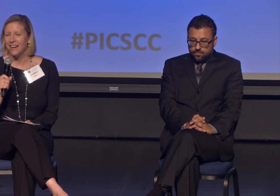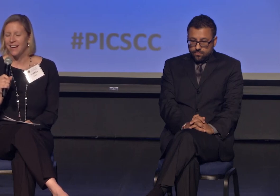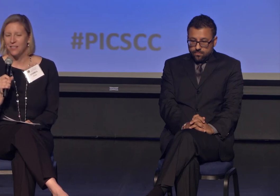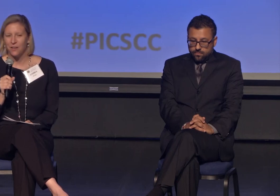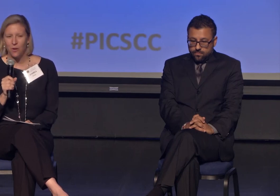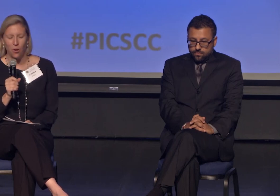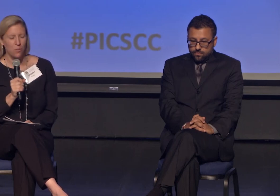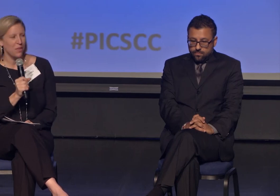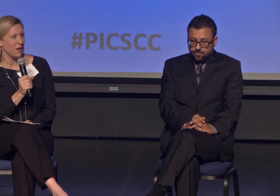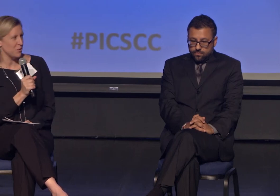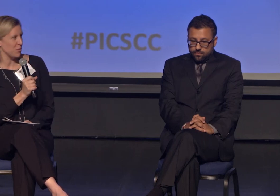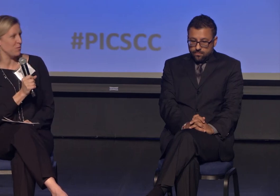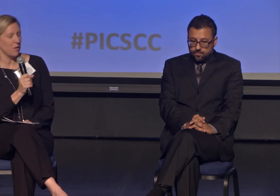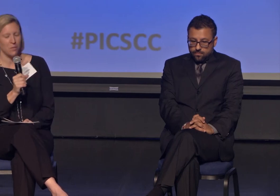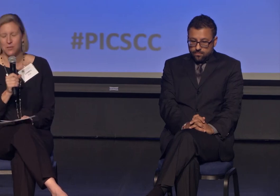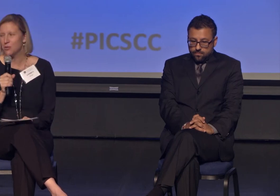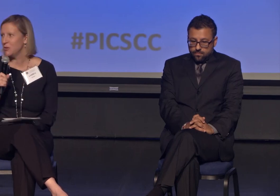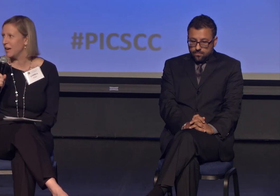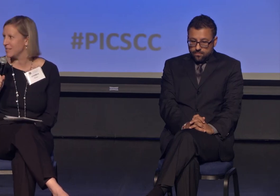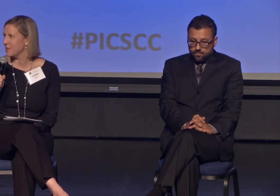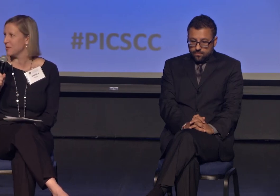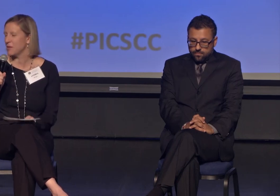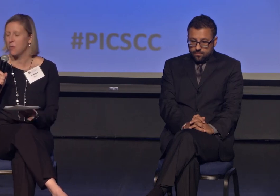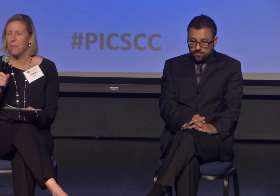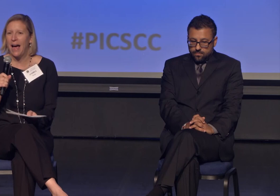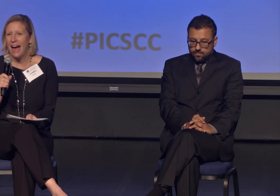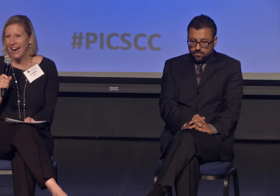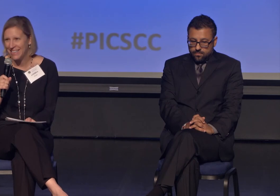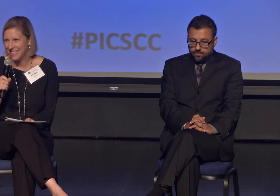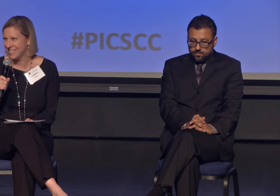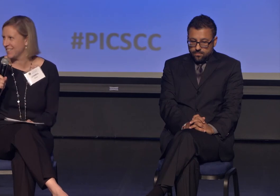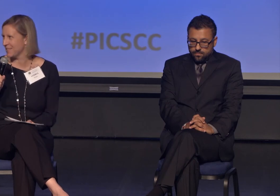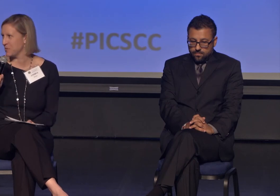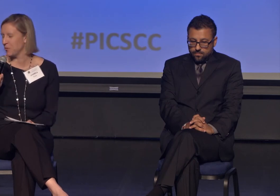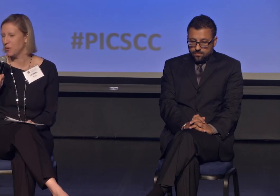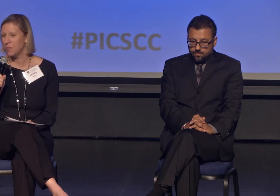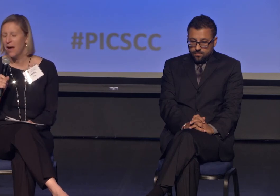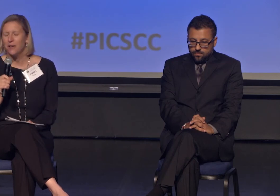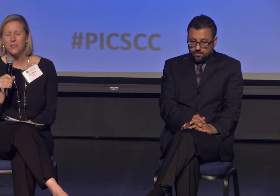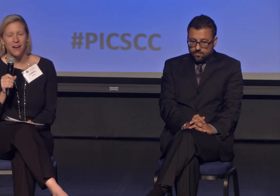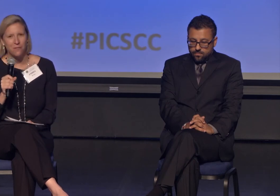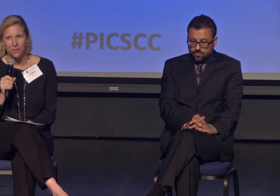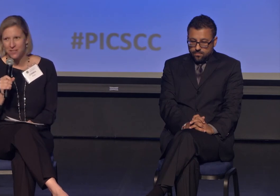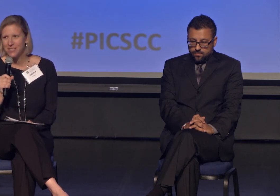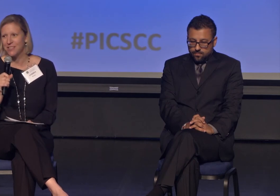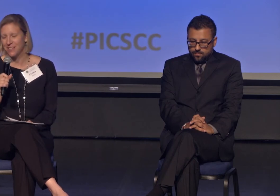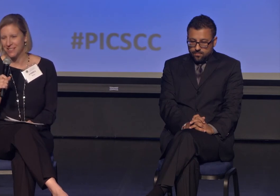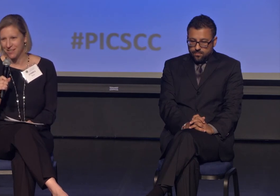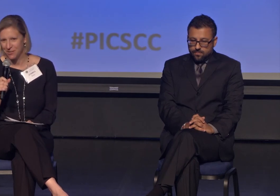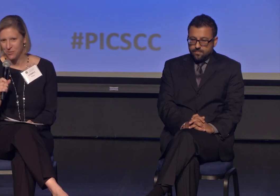The hope that I drew from the students, they were packed into this room, diverse students in this room,